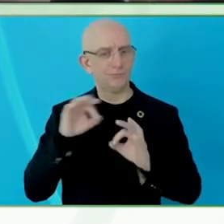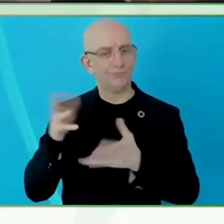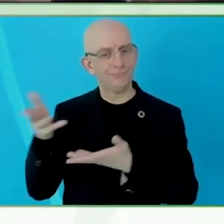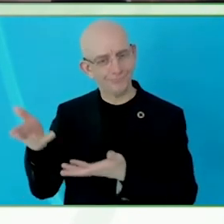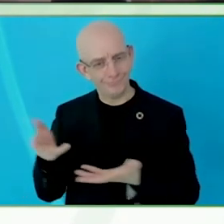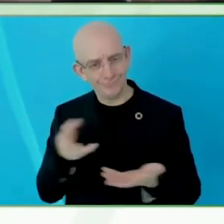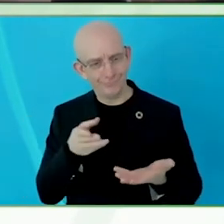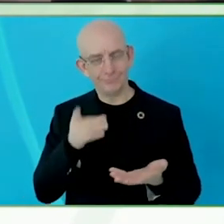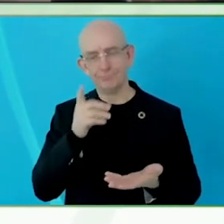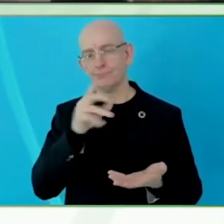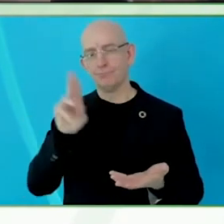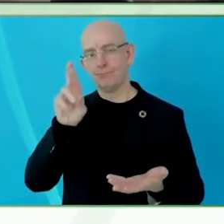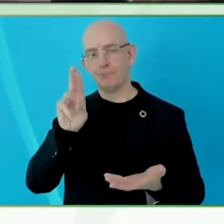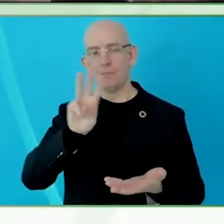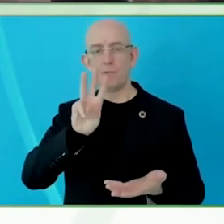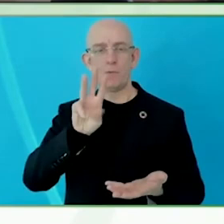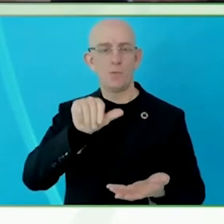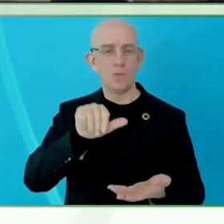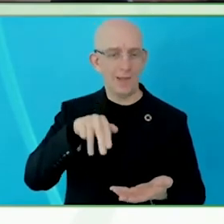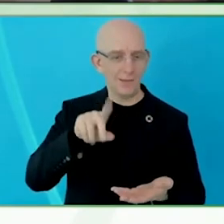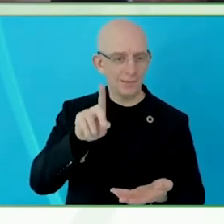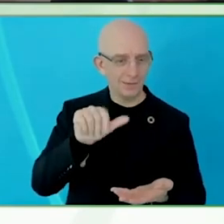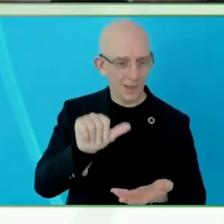it is great to have you here today, how are you doing in Puerto Rico?